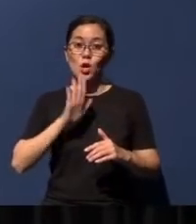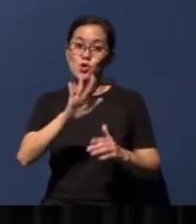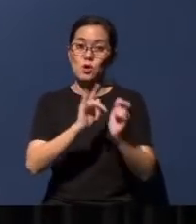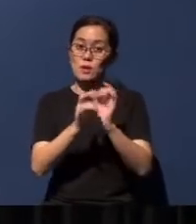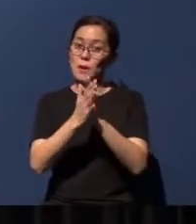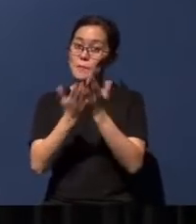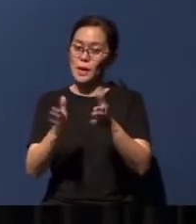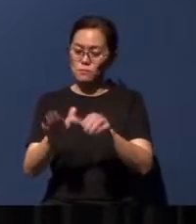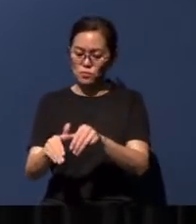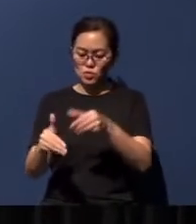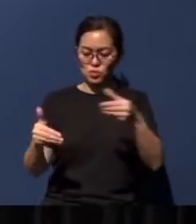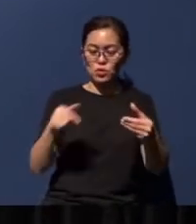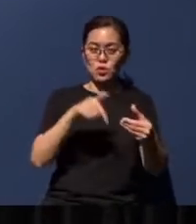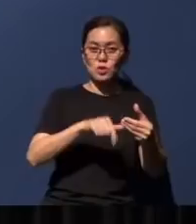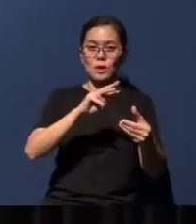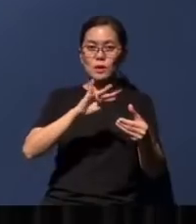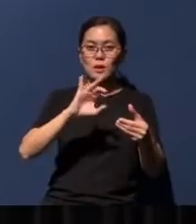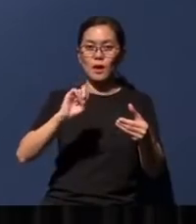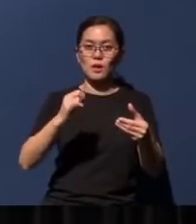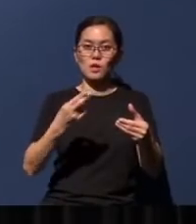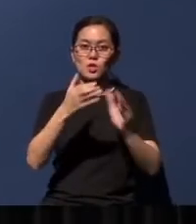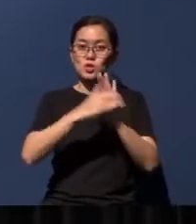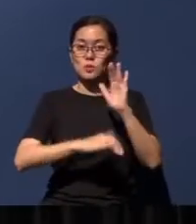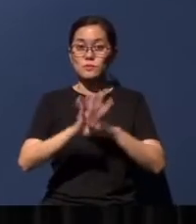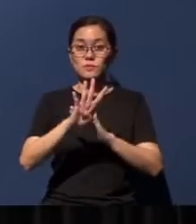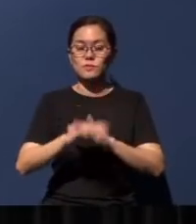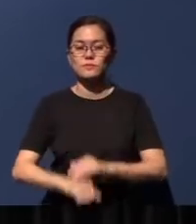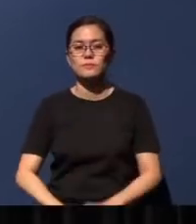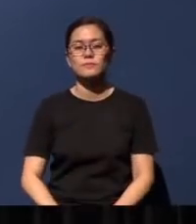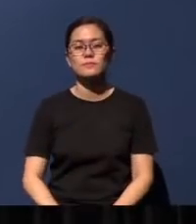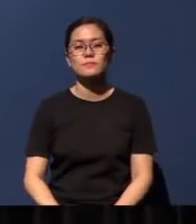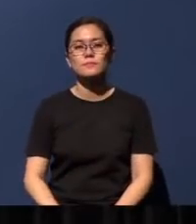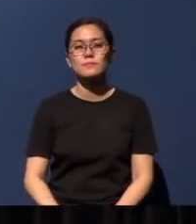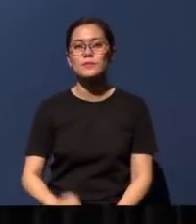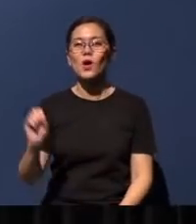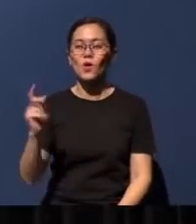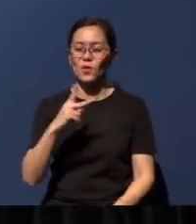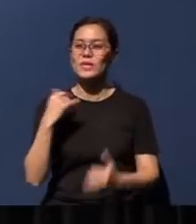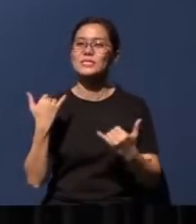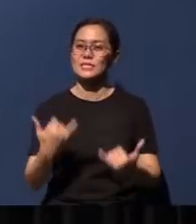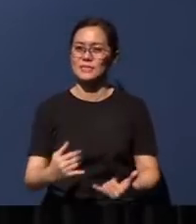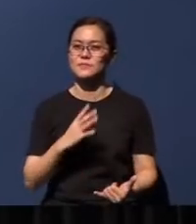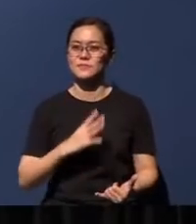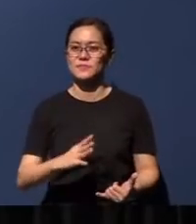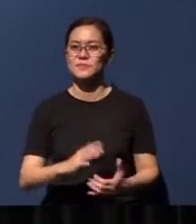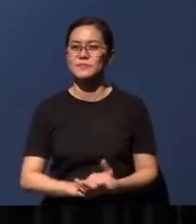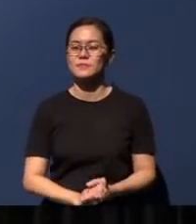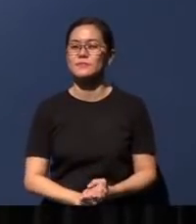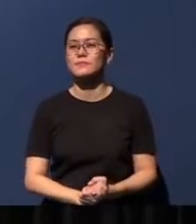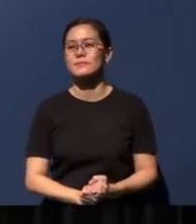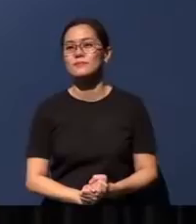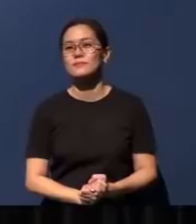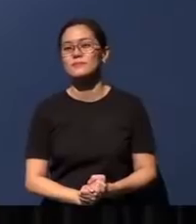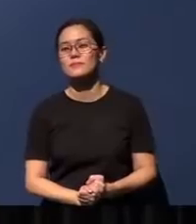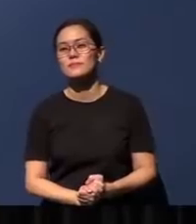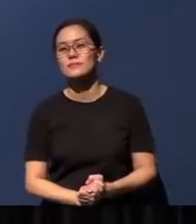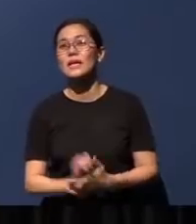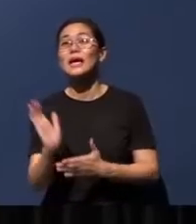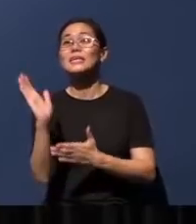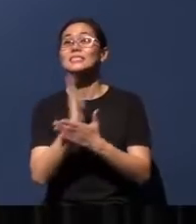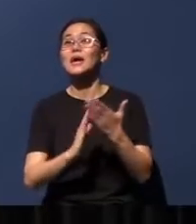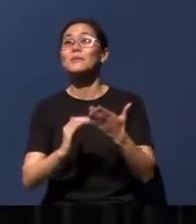to Micah chapter four? Okay, very good, it's working now. Well, somebody is controlling for me.